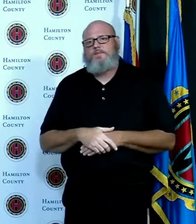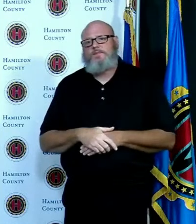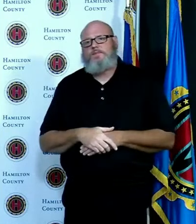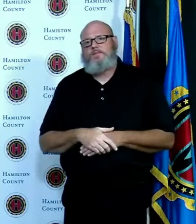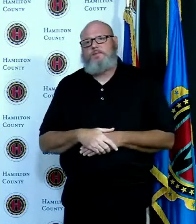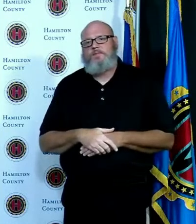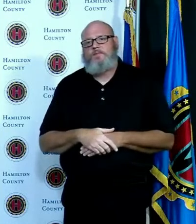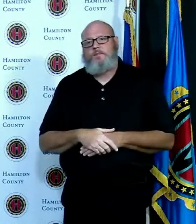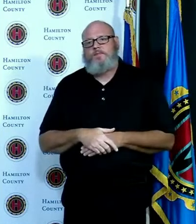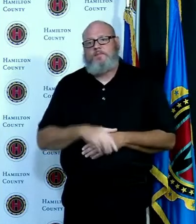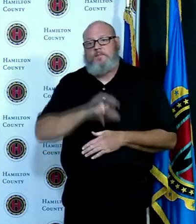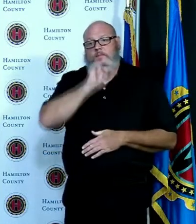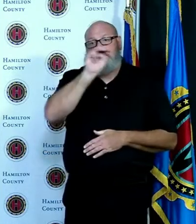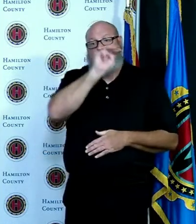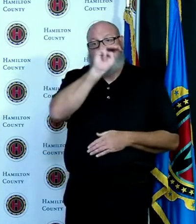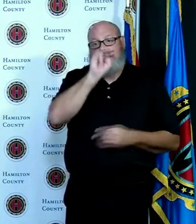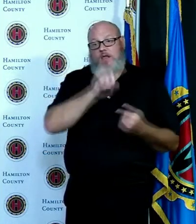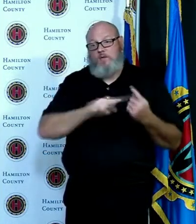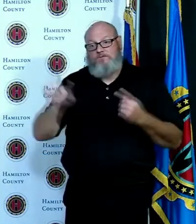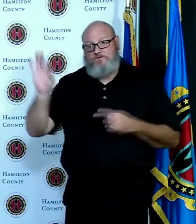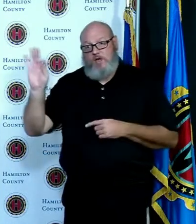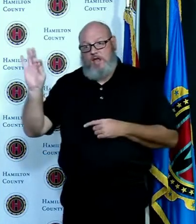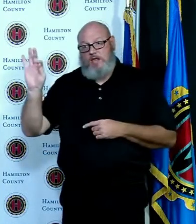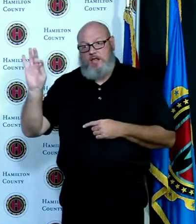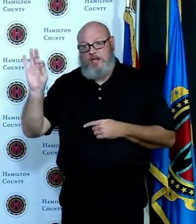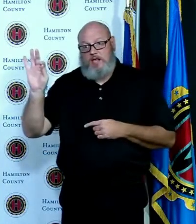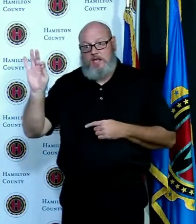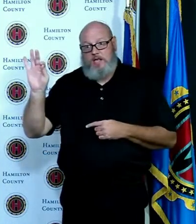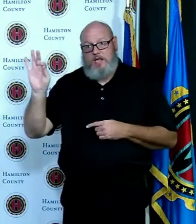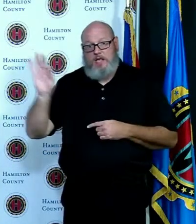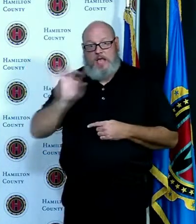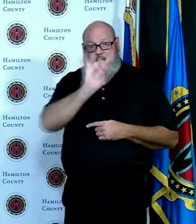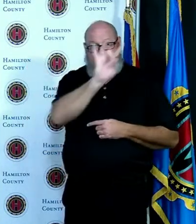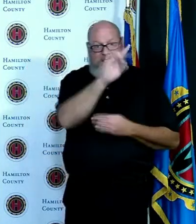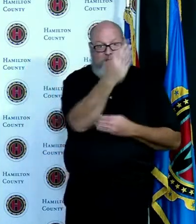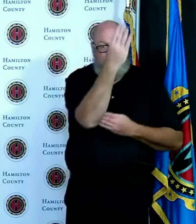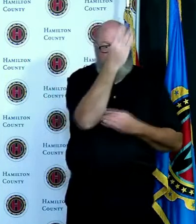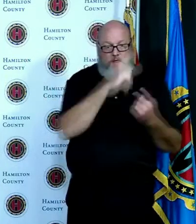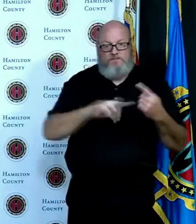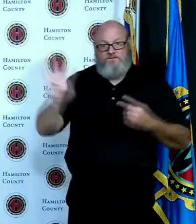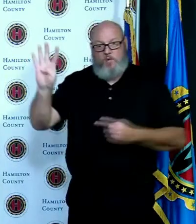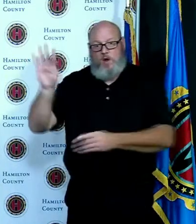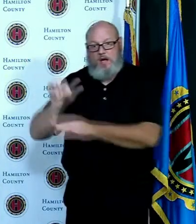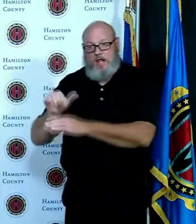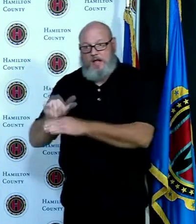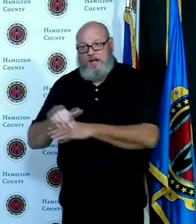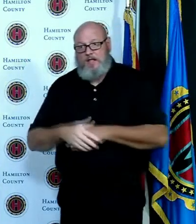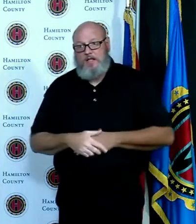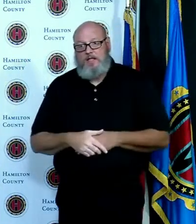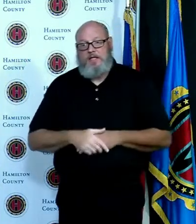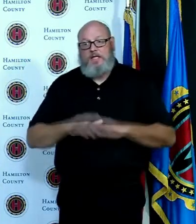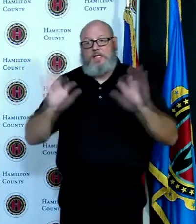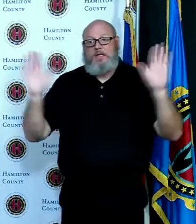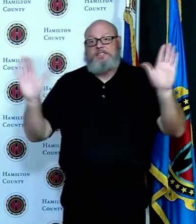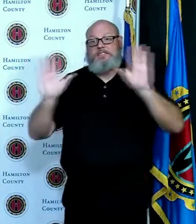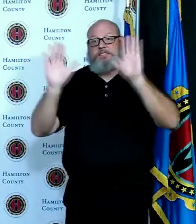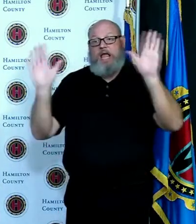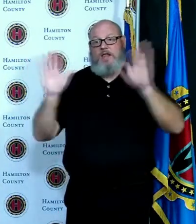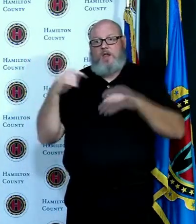Saturday we're open 8 a.m to 4 p.m Sunday 1 pm to 5 pm and then early in-person voting ends